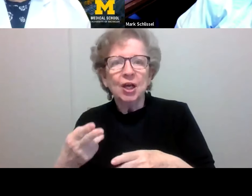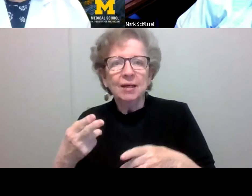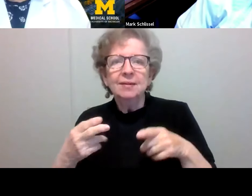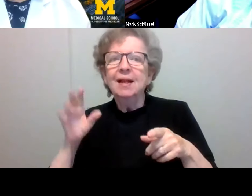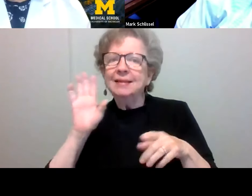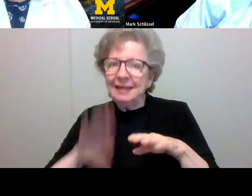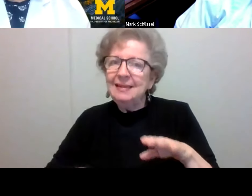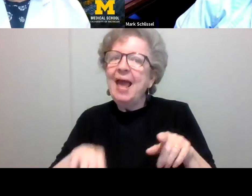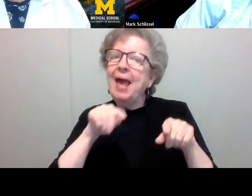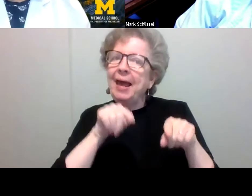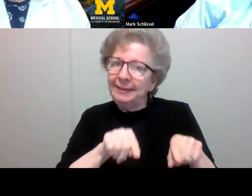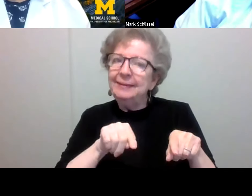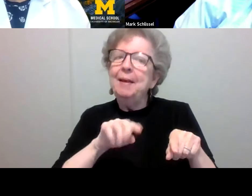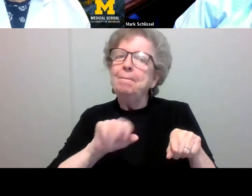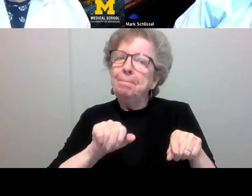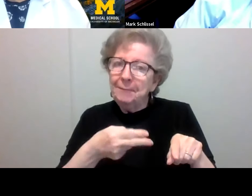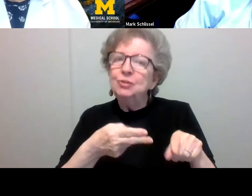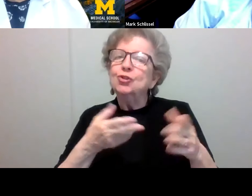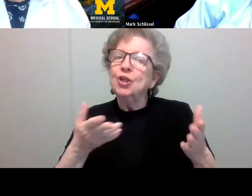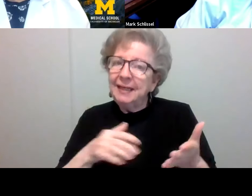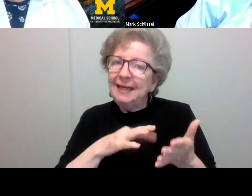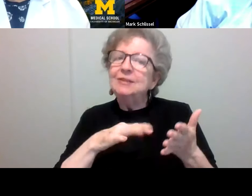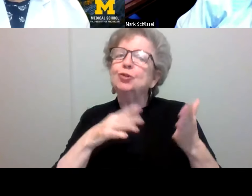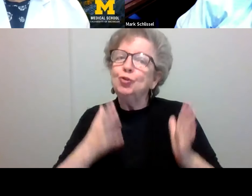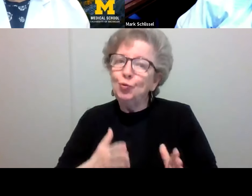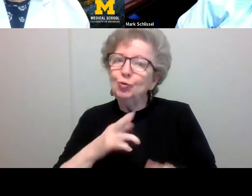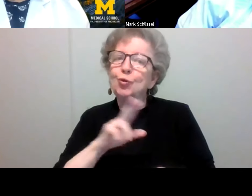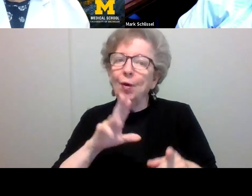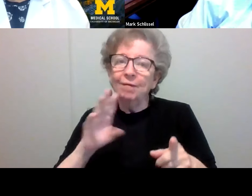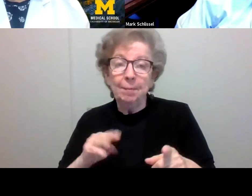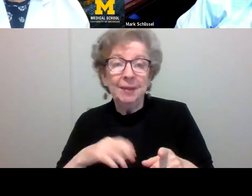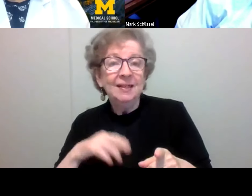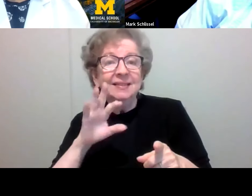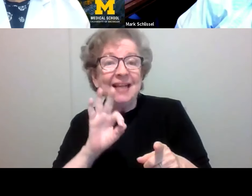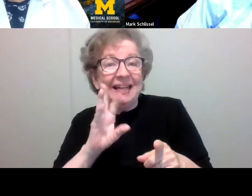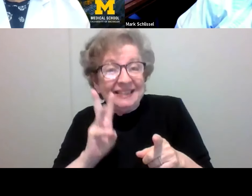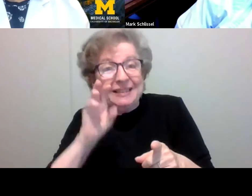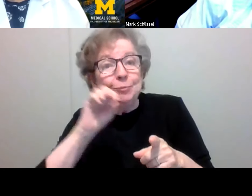Our tenure and tenure track faculty are 95, 96% vaccinated. You know, I encourage our staff